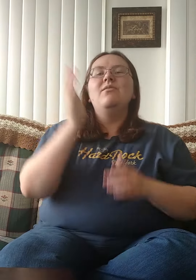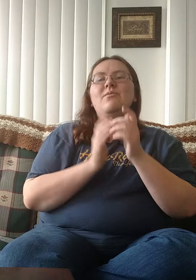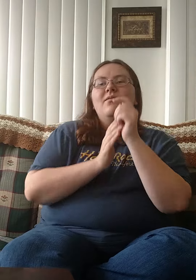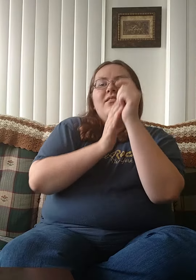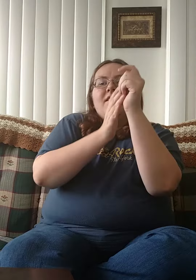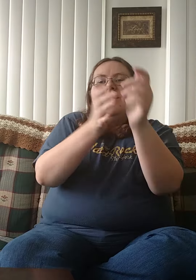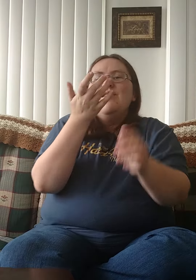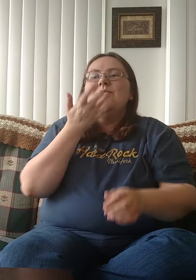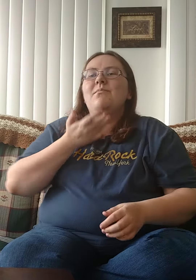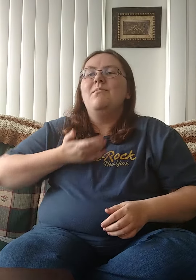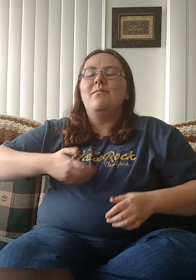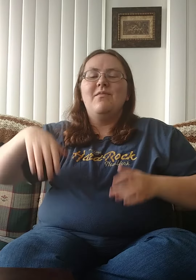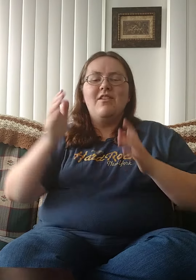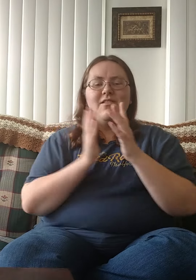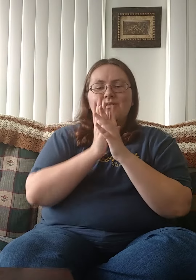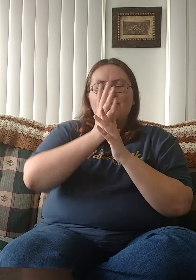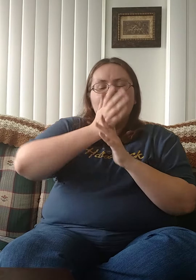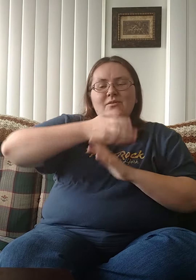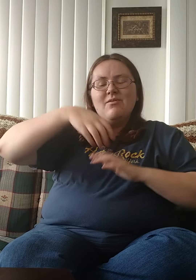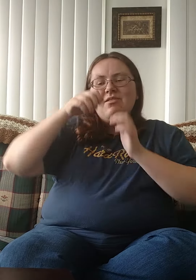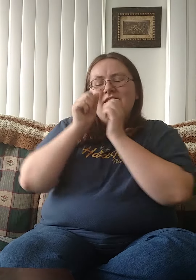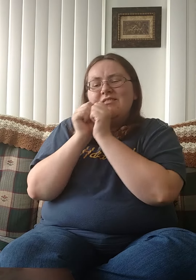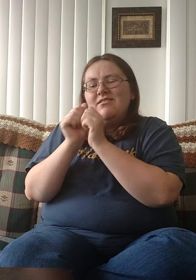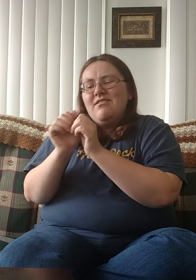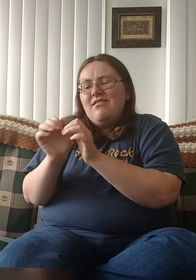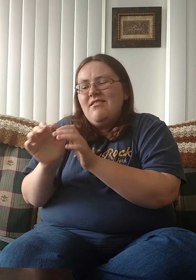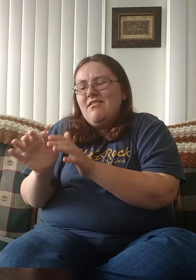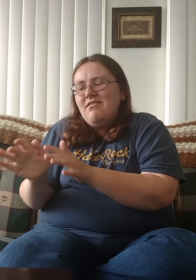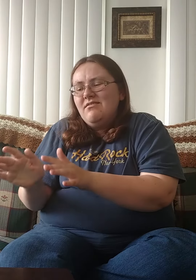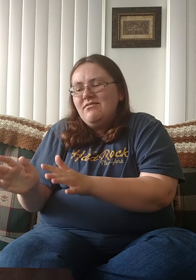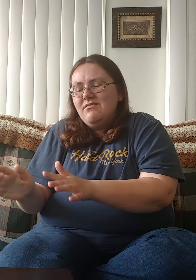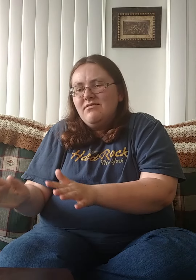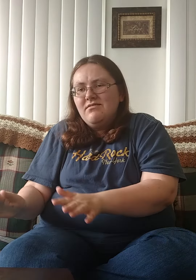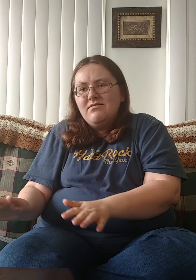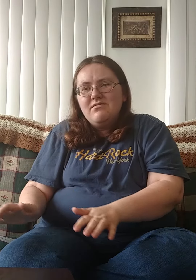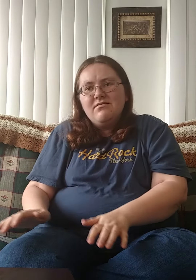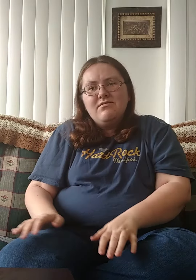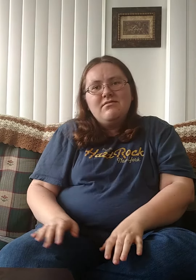You lead me through the loss